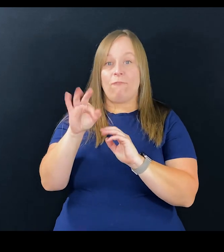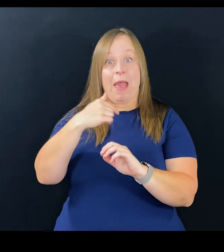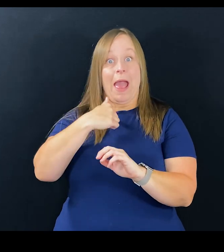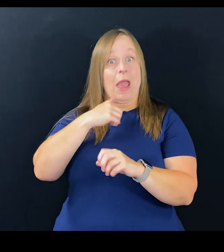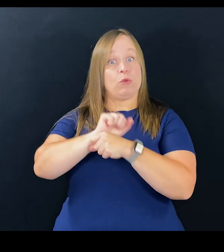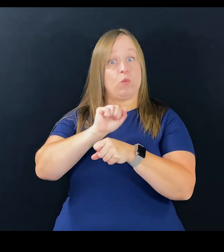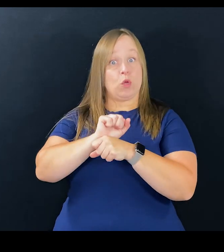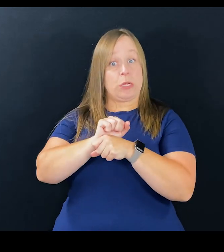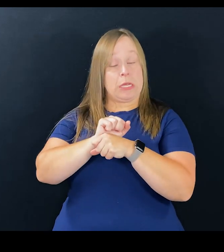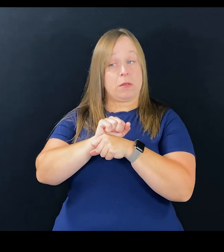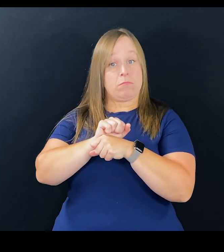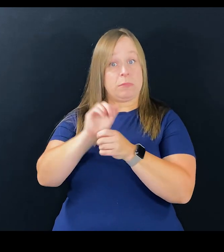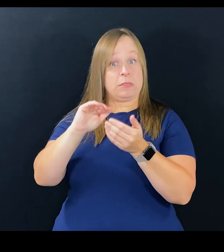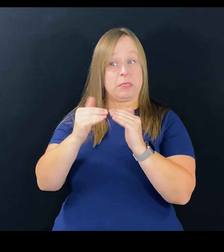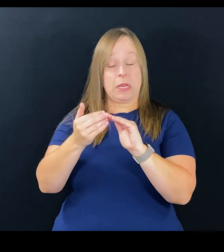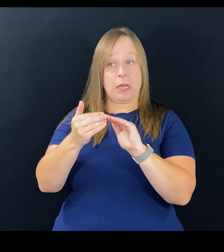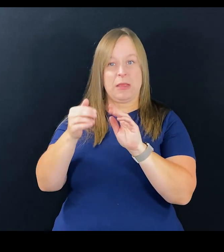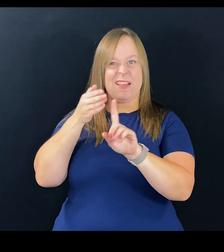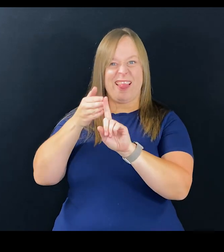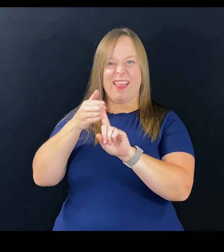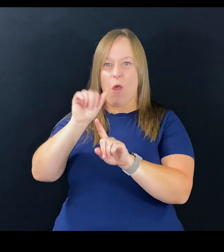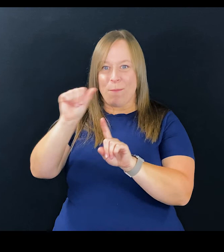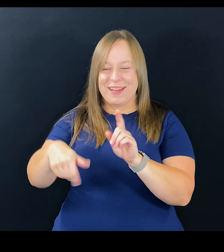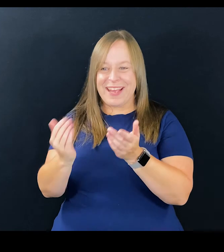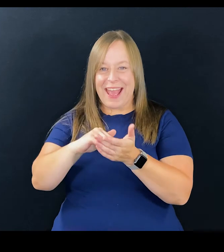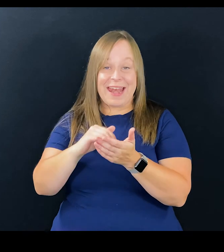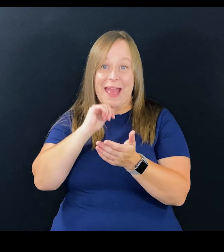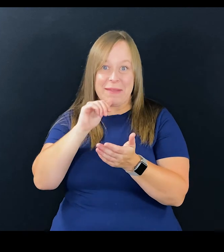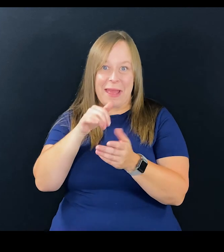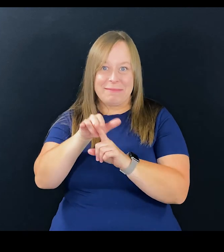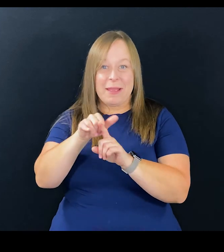Because if I were working in the city, I'm gonna pick on Albany again.